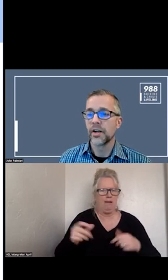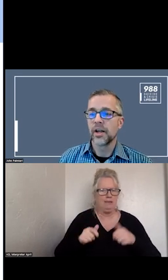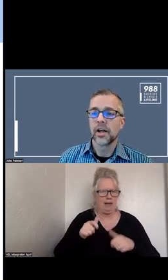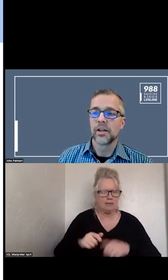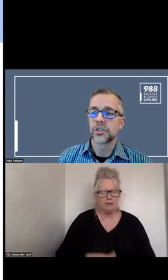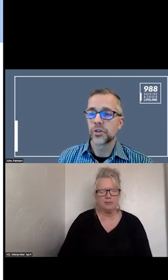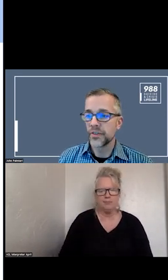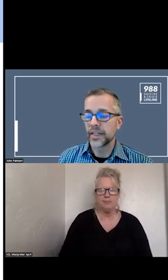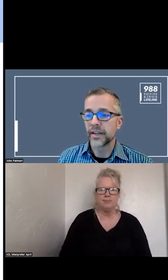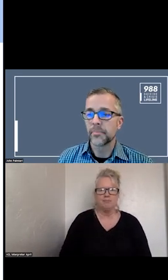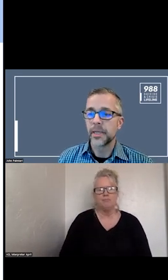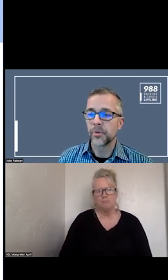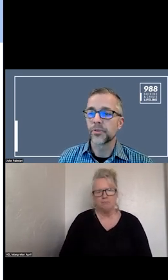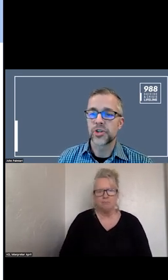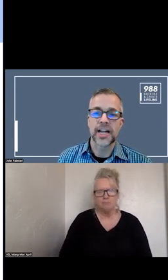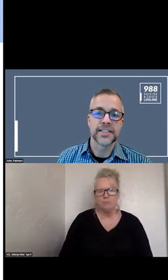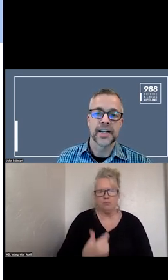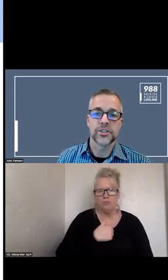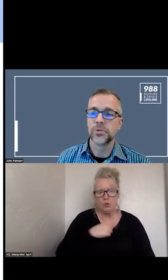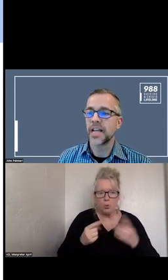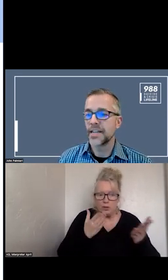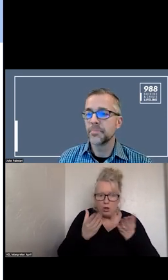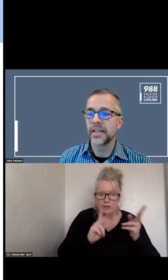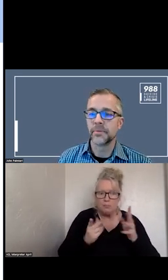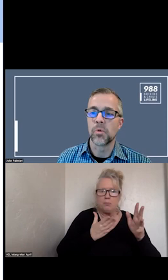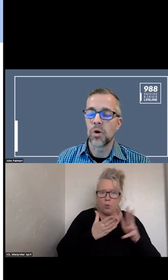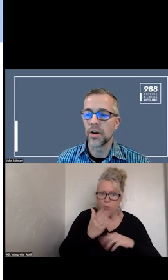SERVING PEOPLE THROUGH CHAT AND TEXT WHO TEND TO BE IN MORE